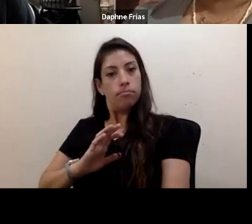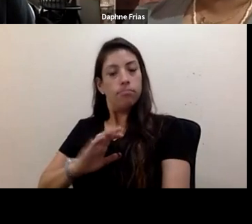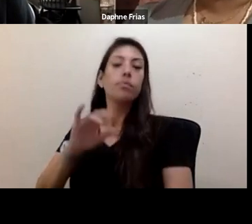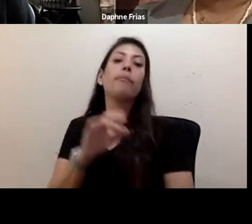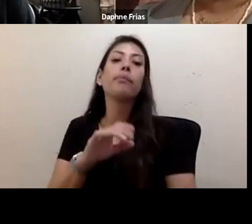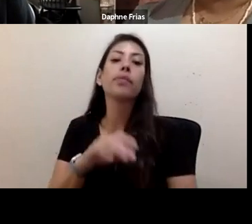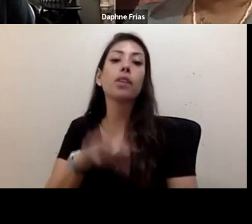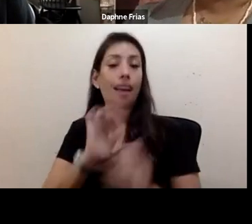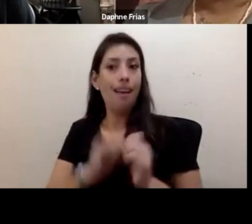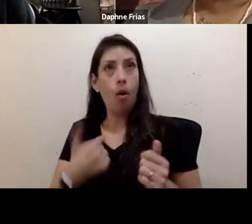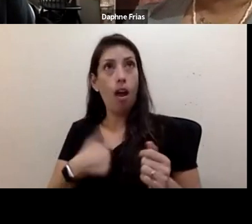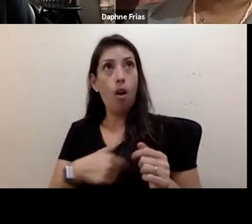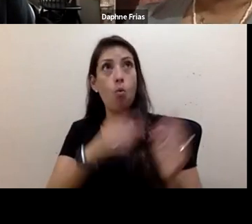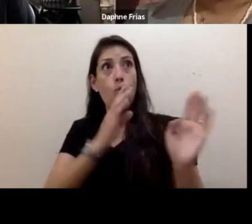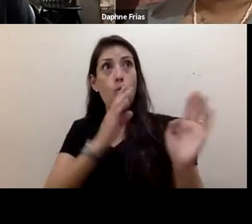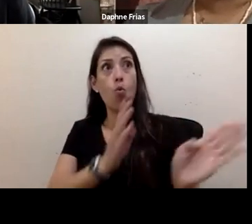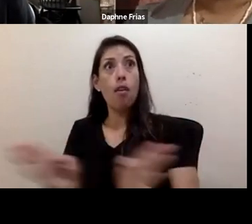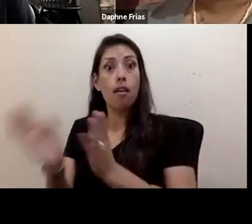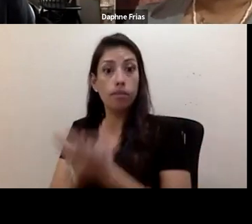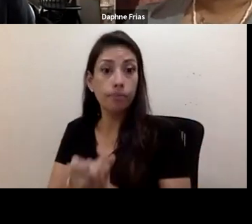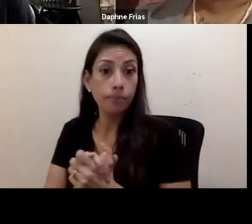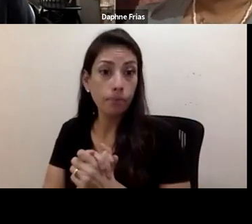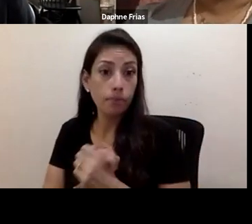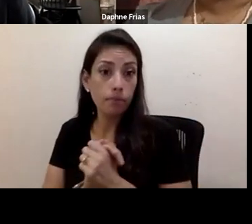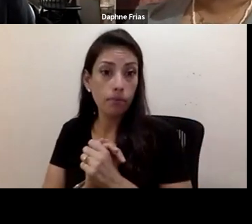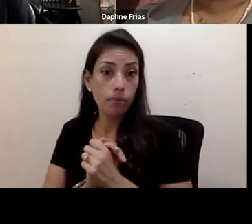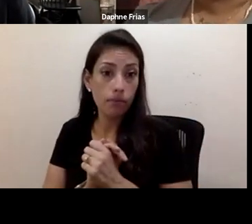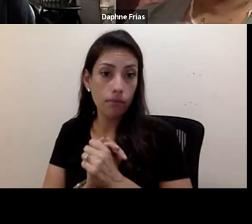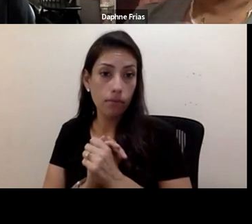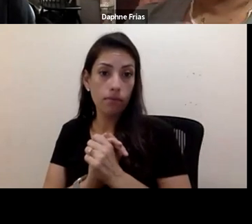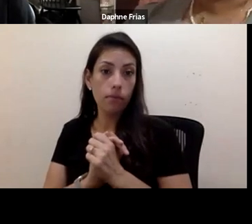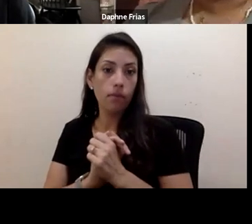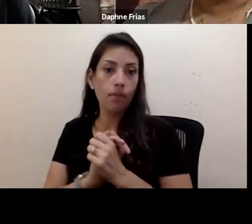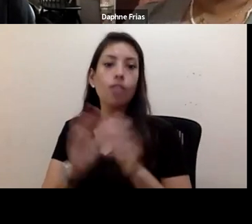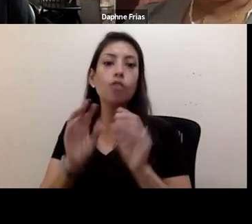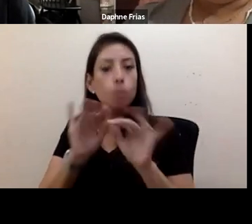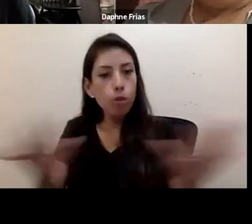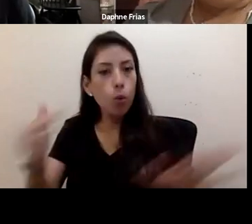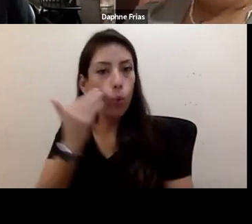is through spreading awareness, but also spreading joy in my work,